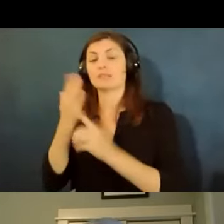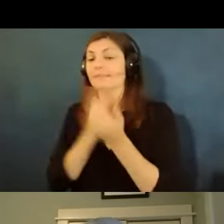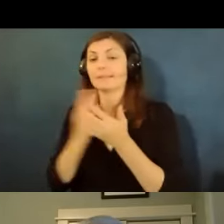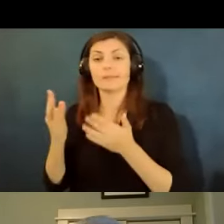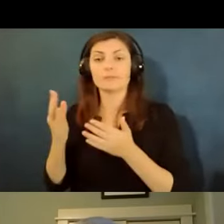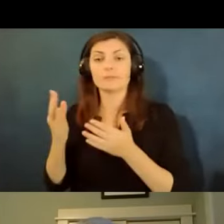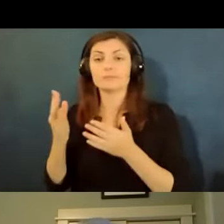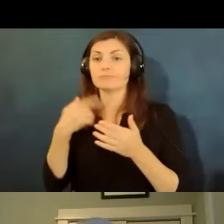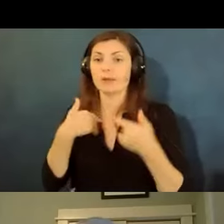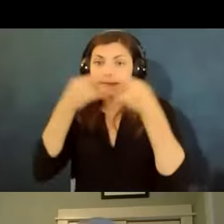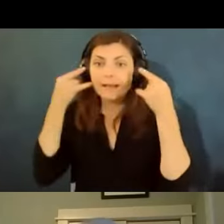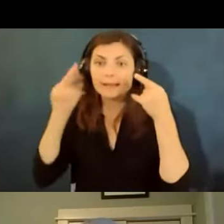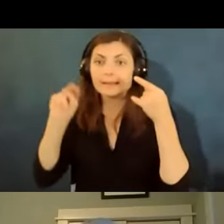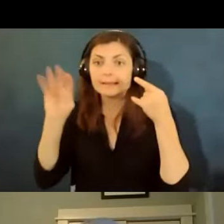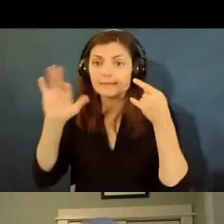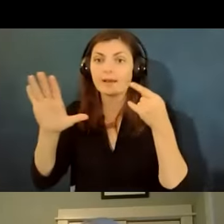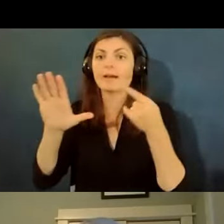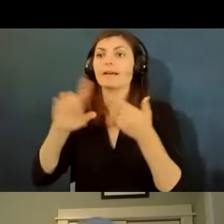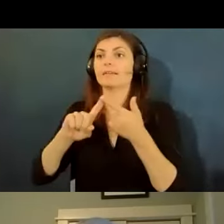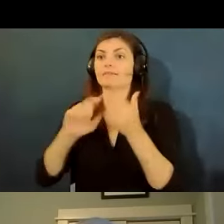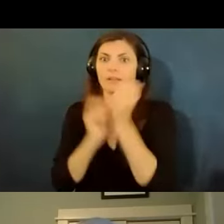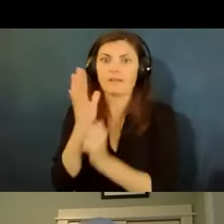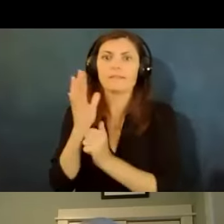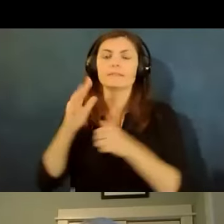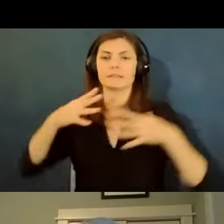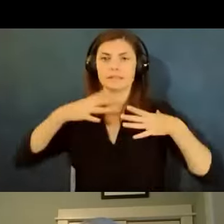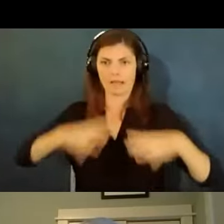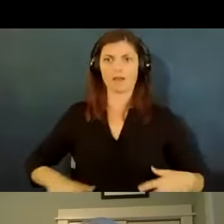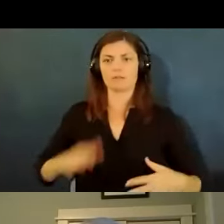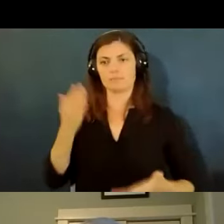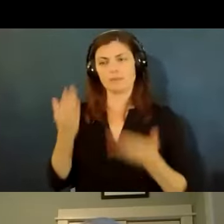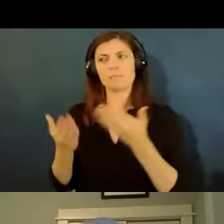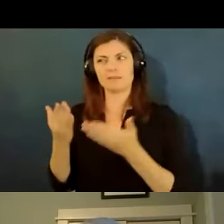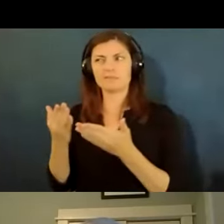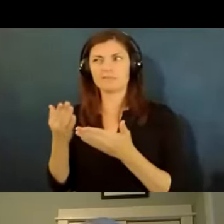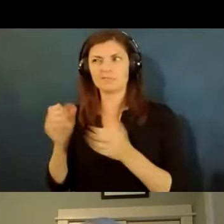and a gown and gloves they might ask you to do that kind of thing but i don't really understand